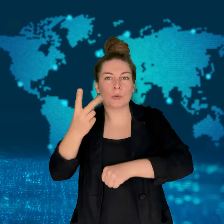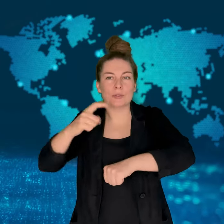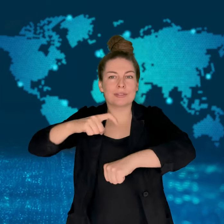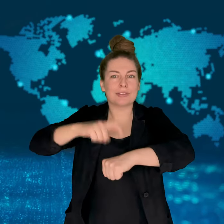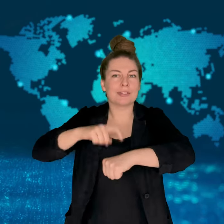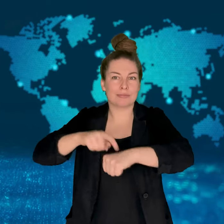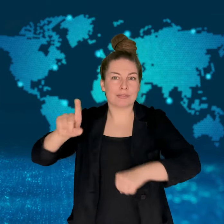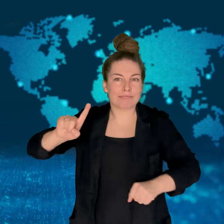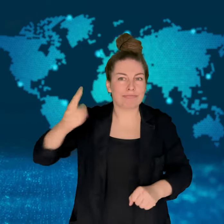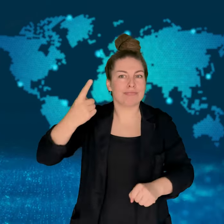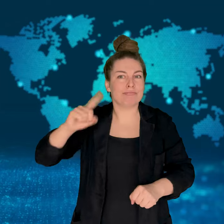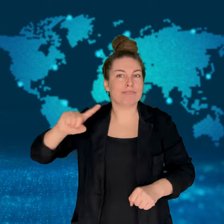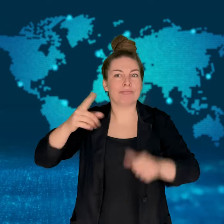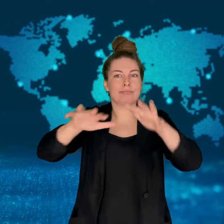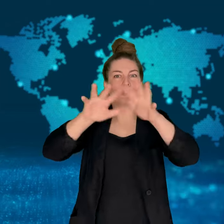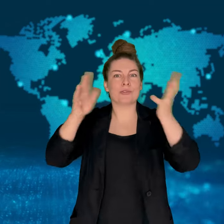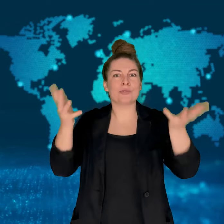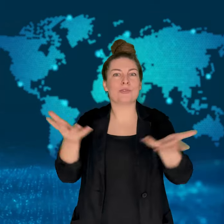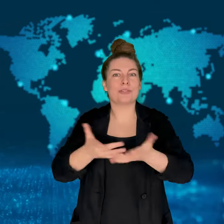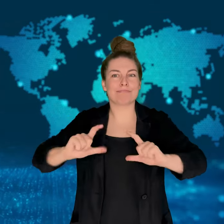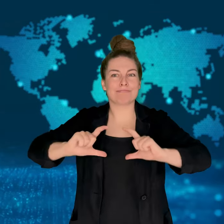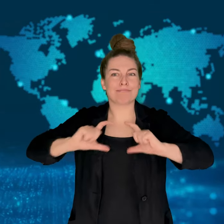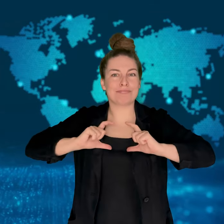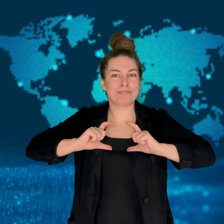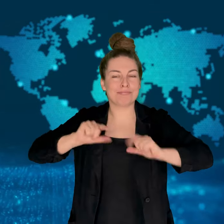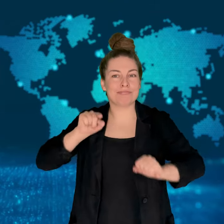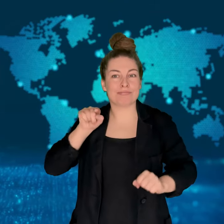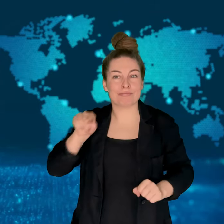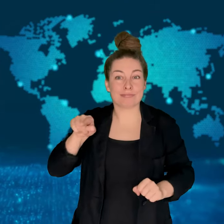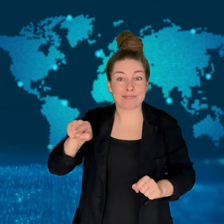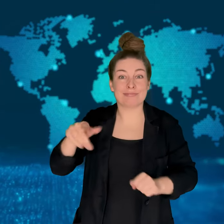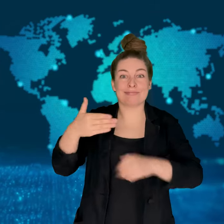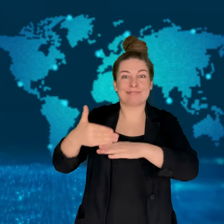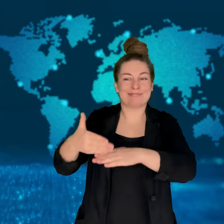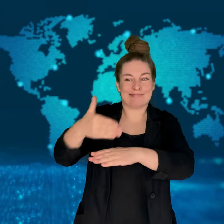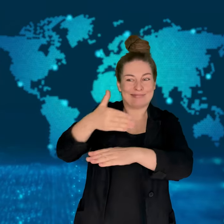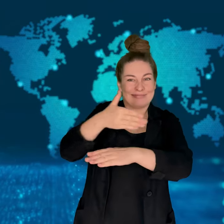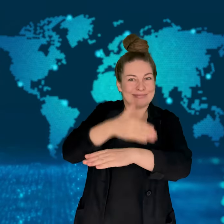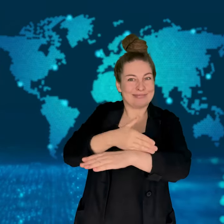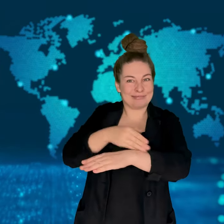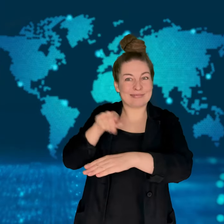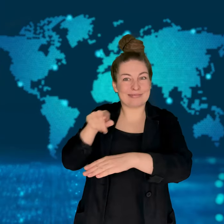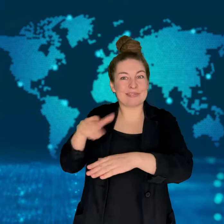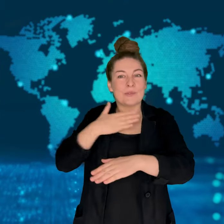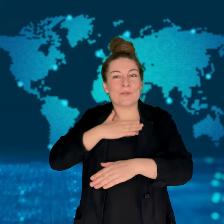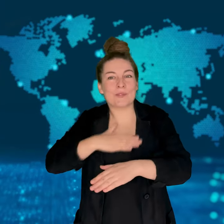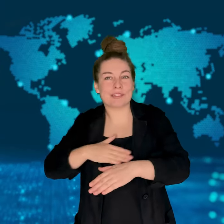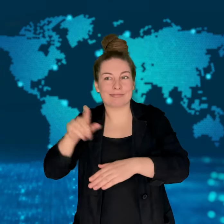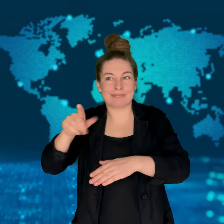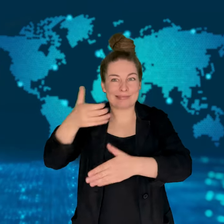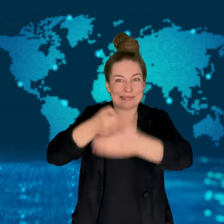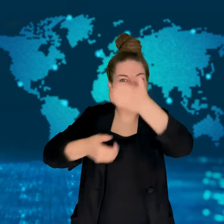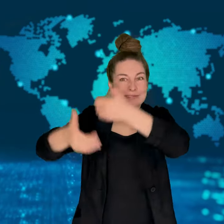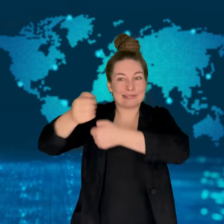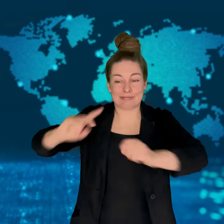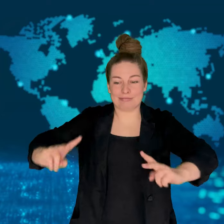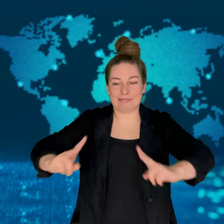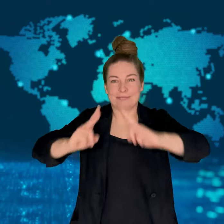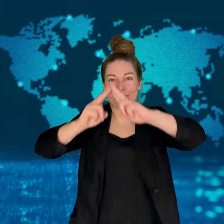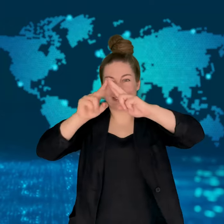It is one of the world's fastest-growing sports, and demands endurance,